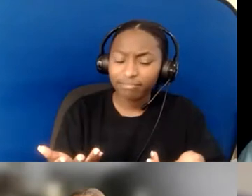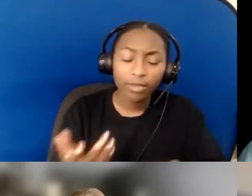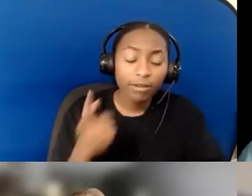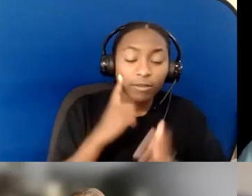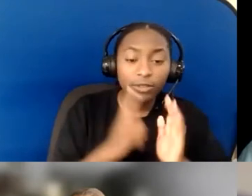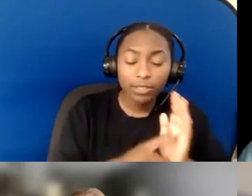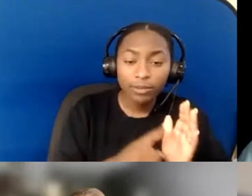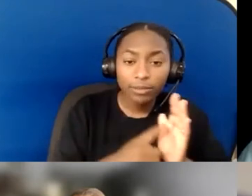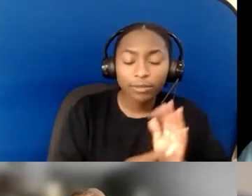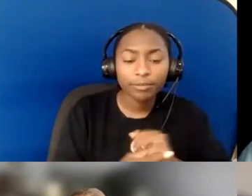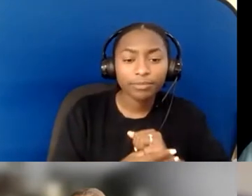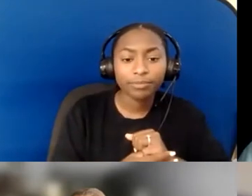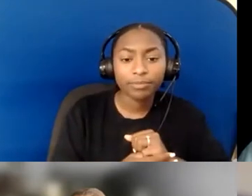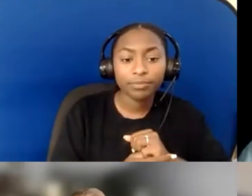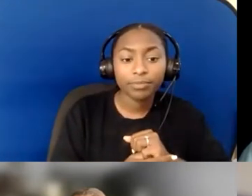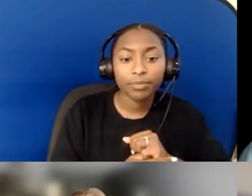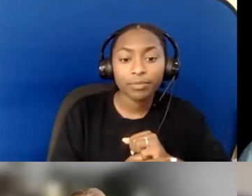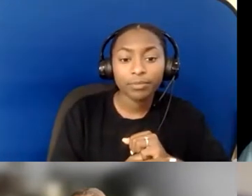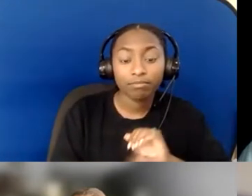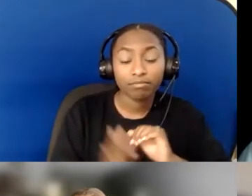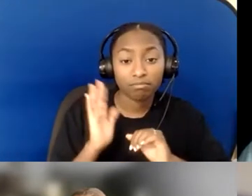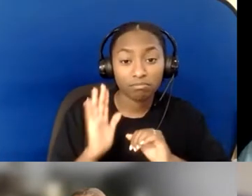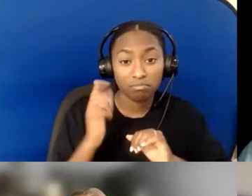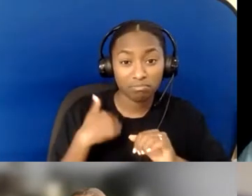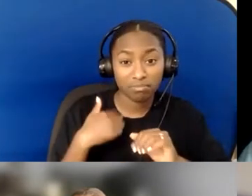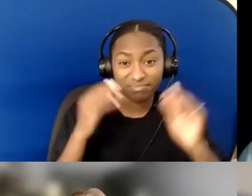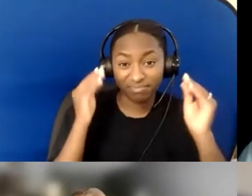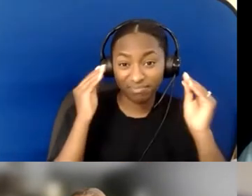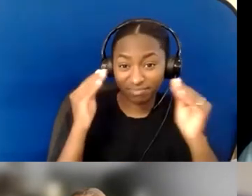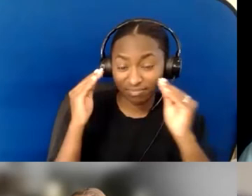I've been an educator, and as an educator, my goal is always